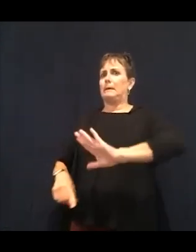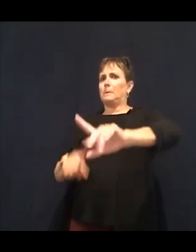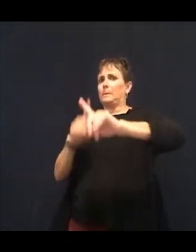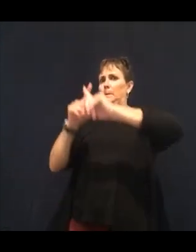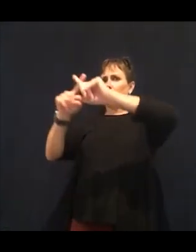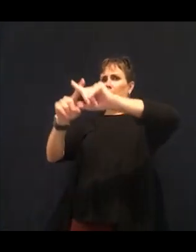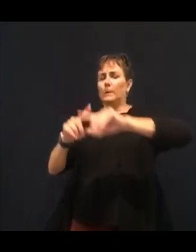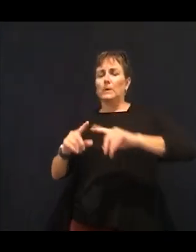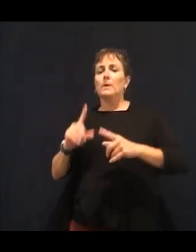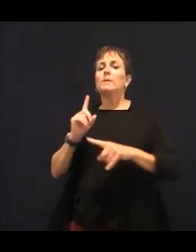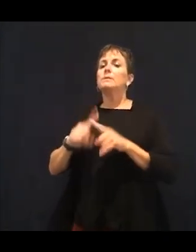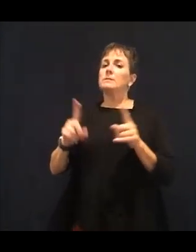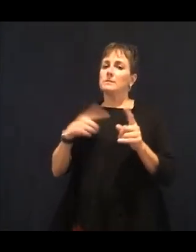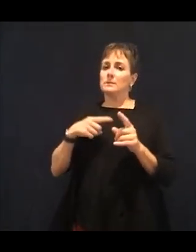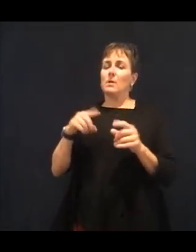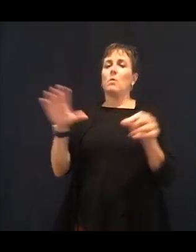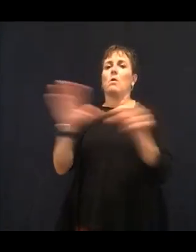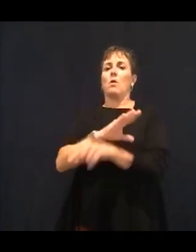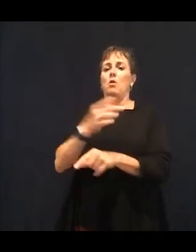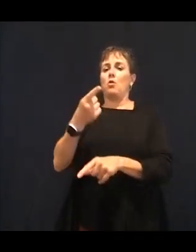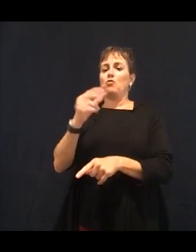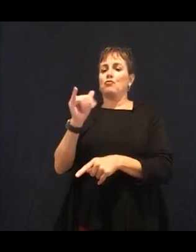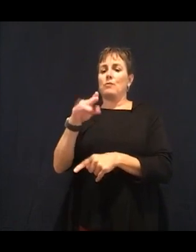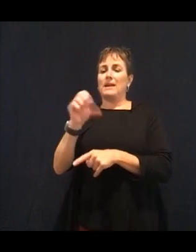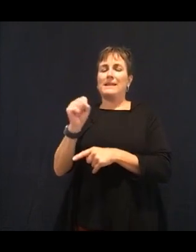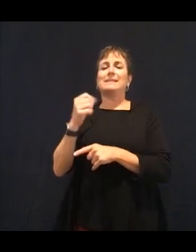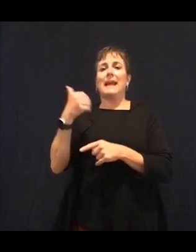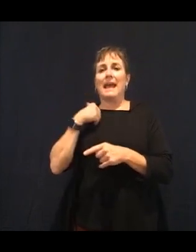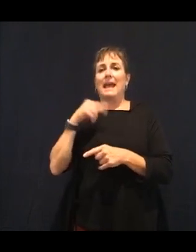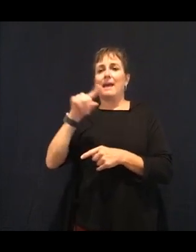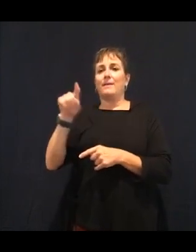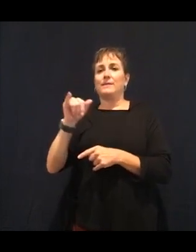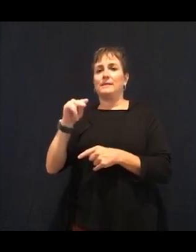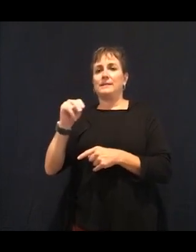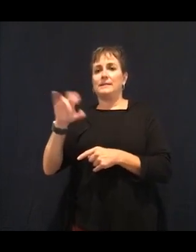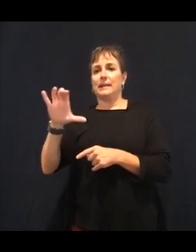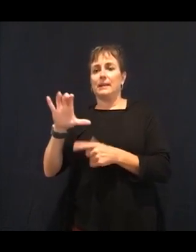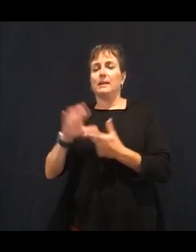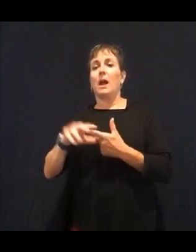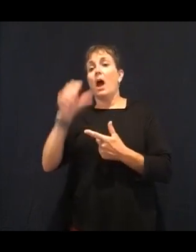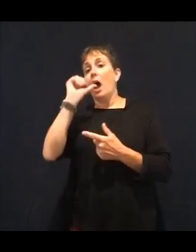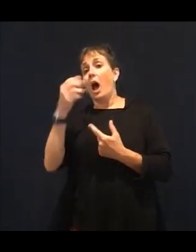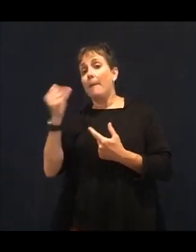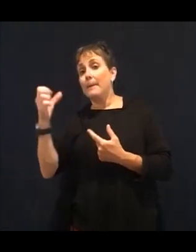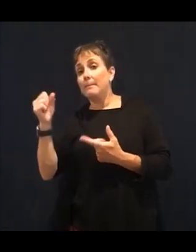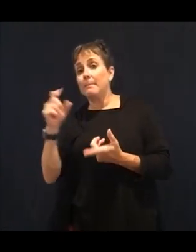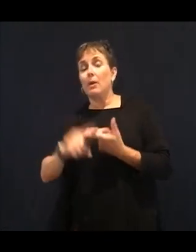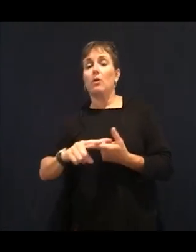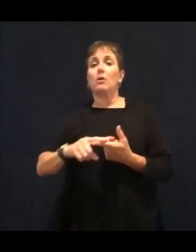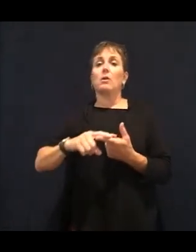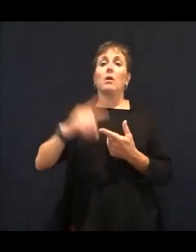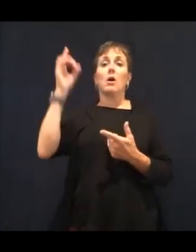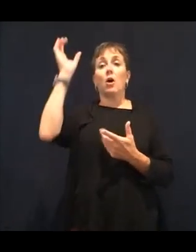milks our coconut milk. You can find it in those nondairy foods.